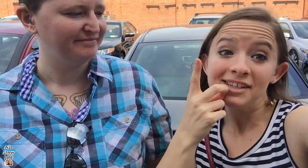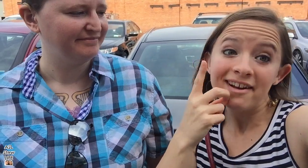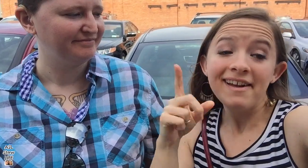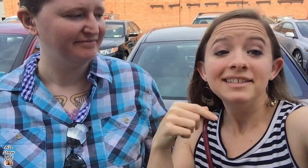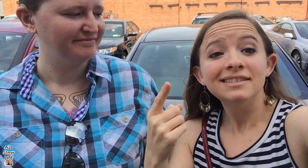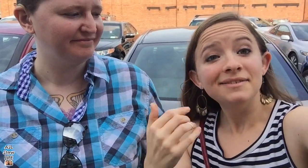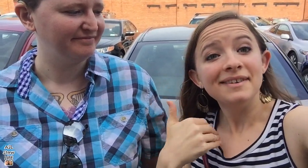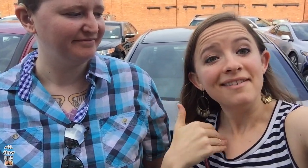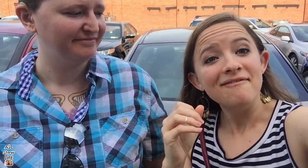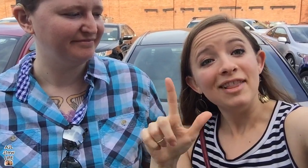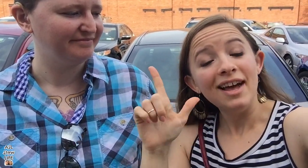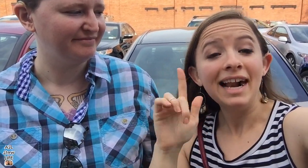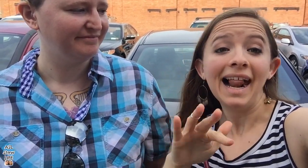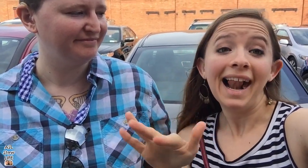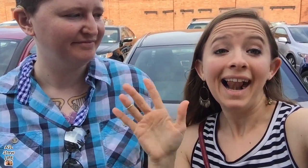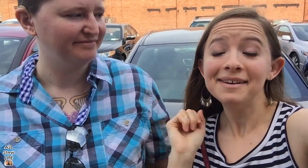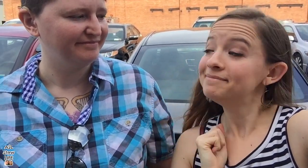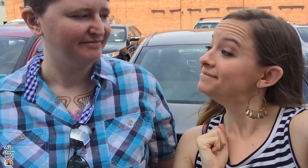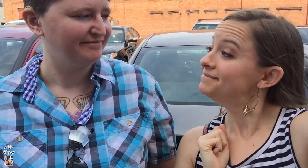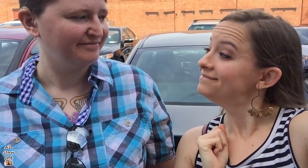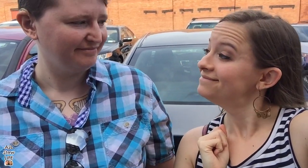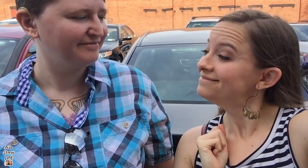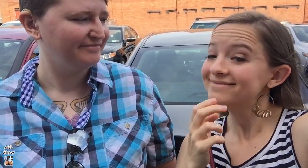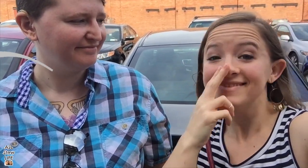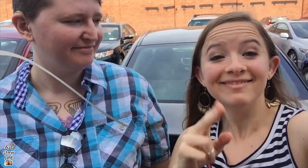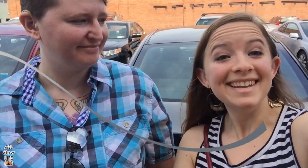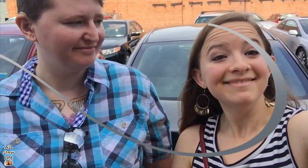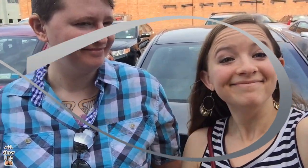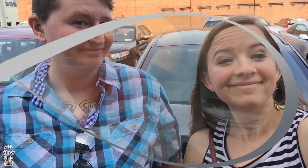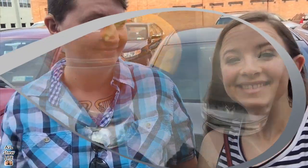called but we're gonna have dinner and then we'll vlog it and yeah.